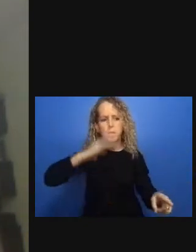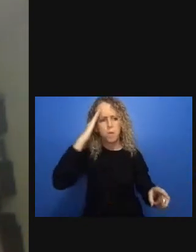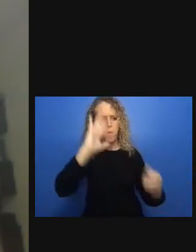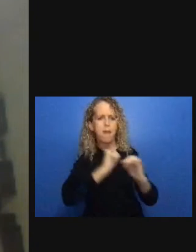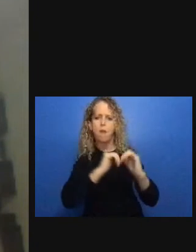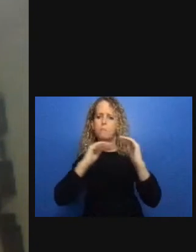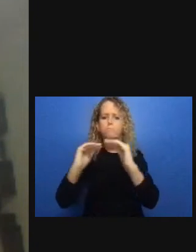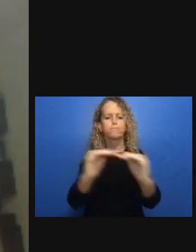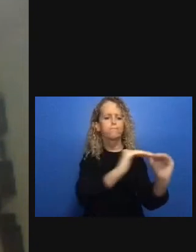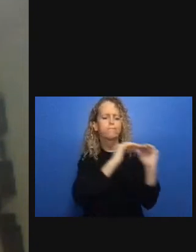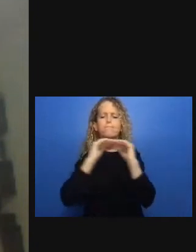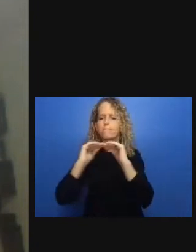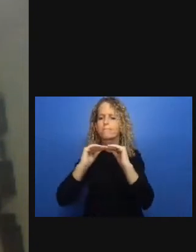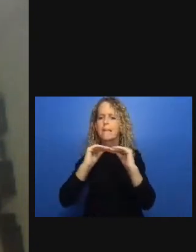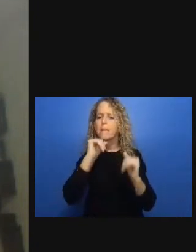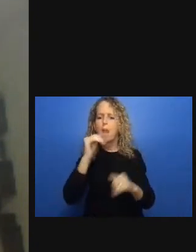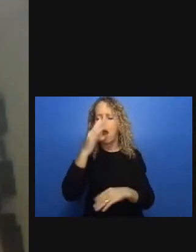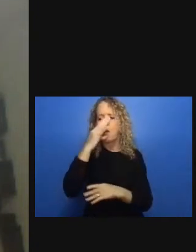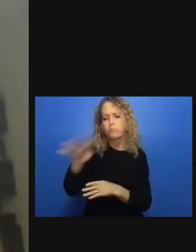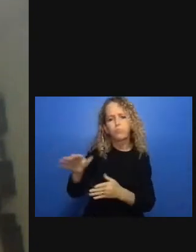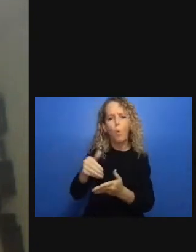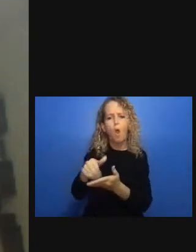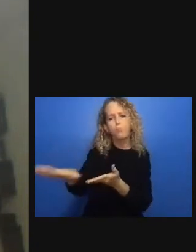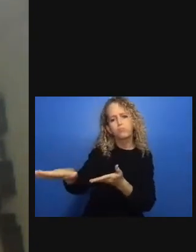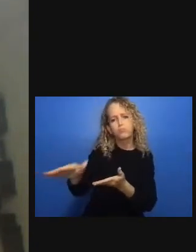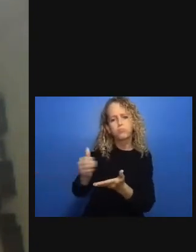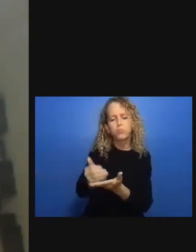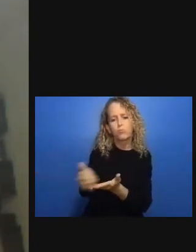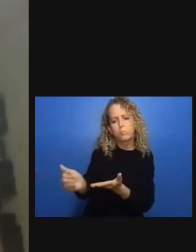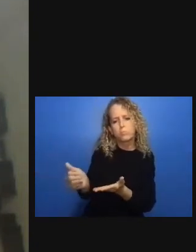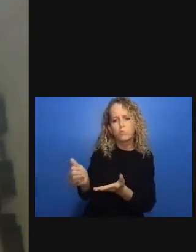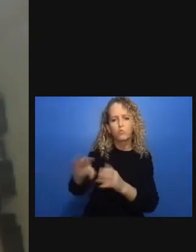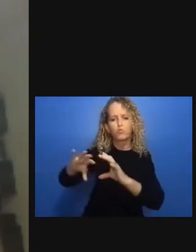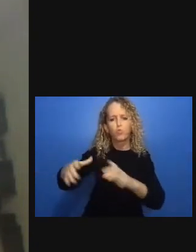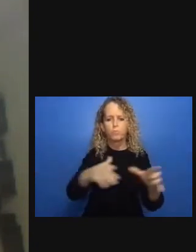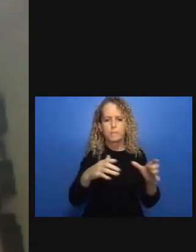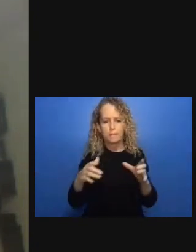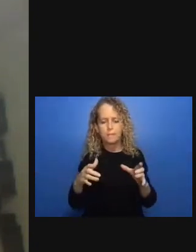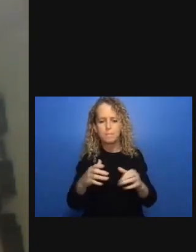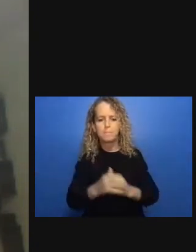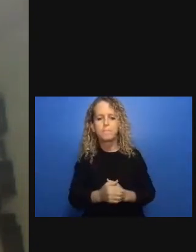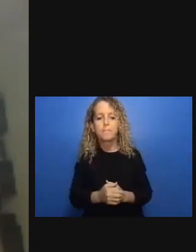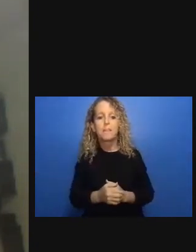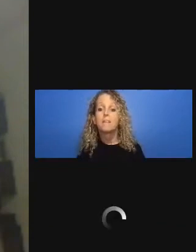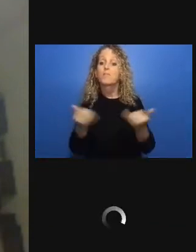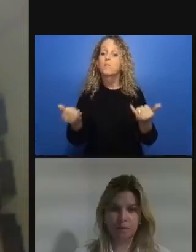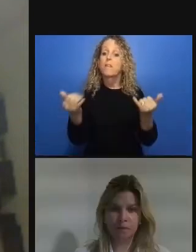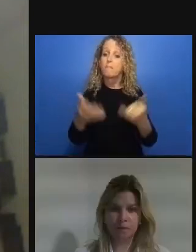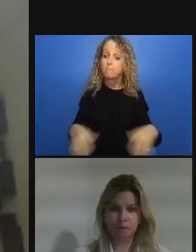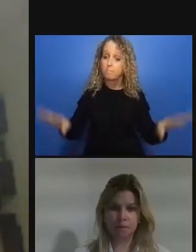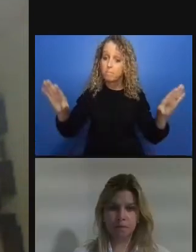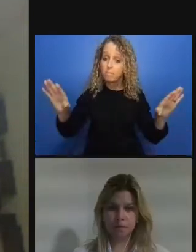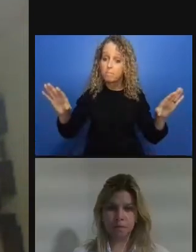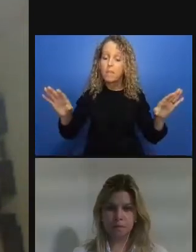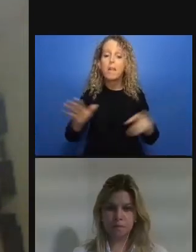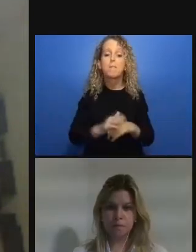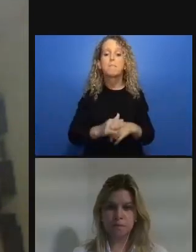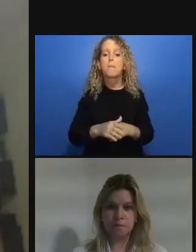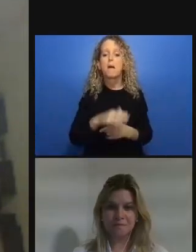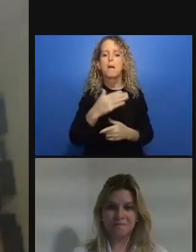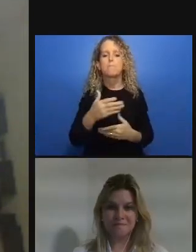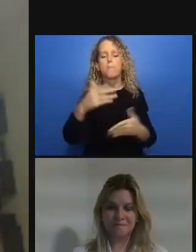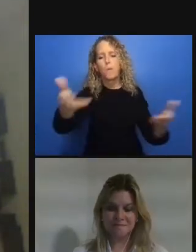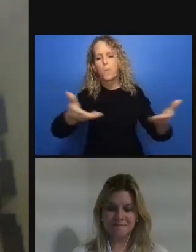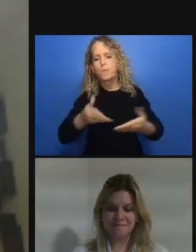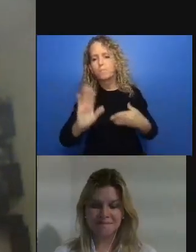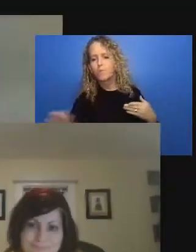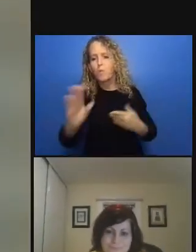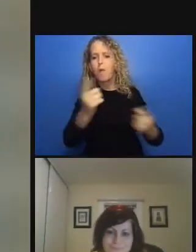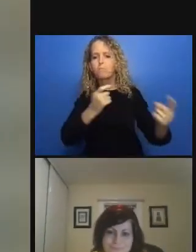come up in many circles so what did our report say it reflected the spirit of our times again in the